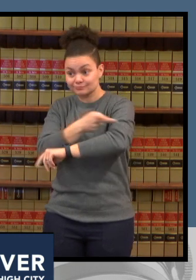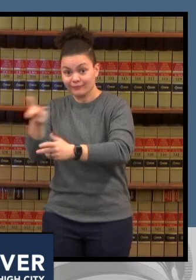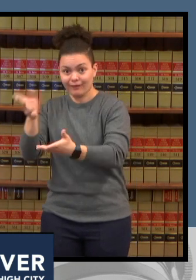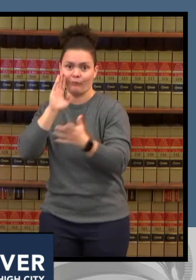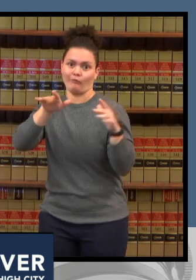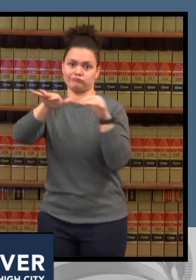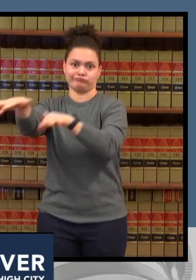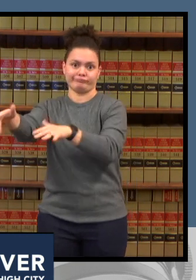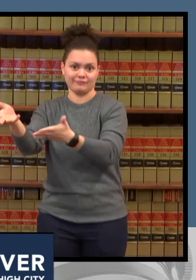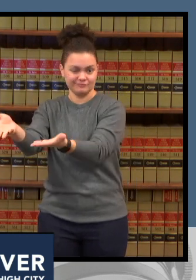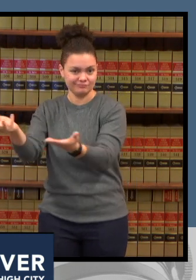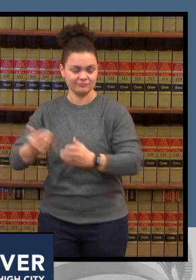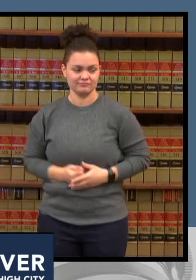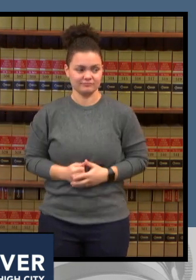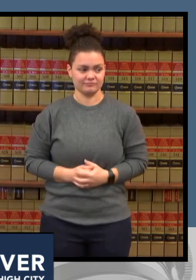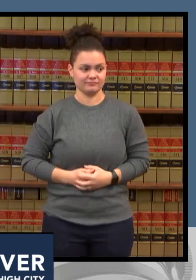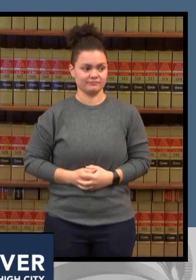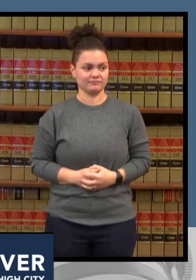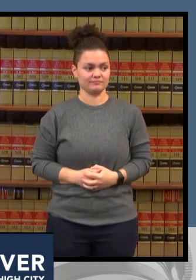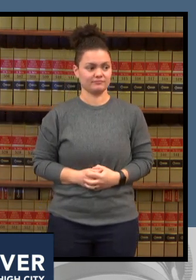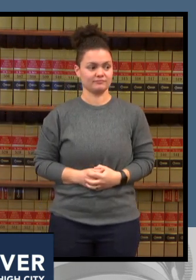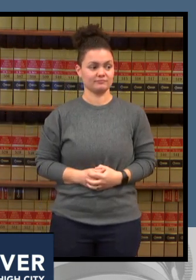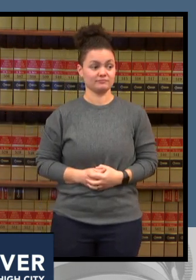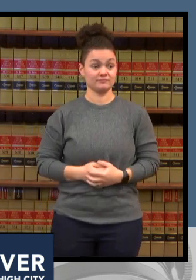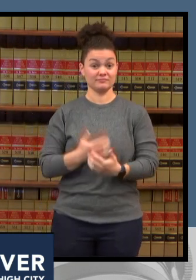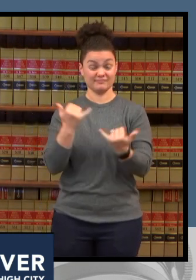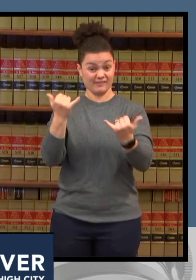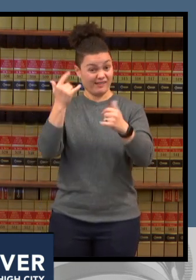thought that they didn't need to get vaccinated they thought that their immune system was